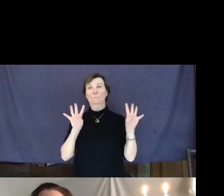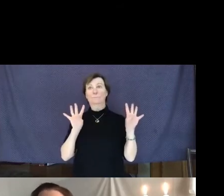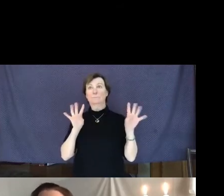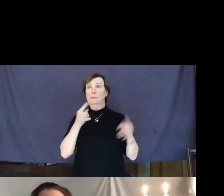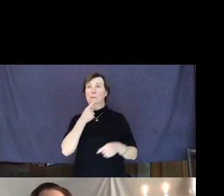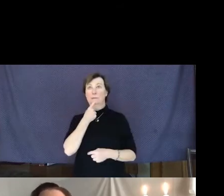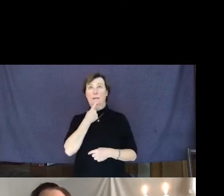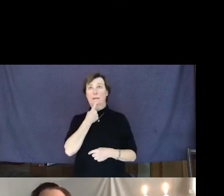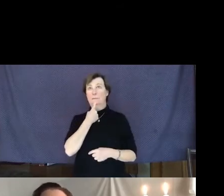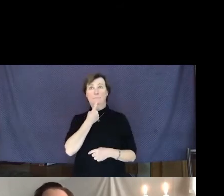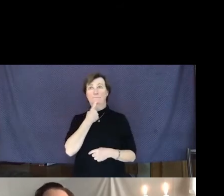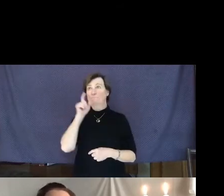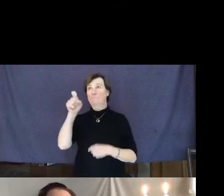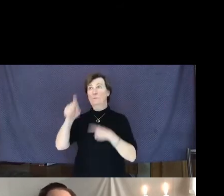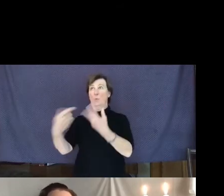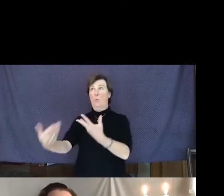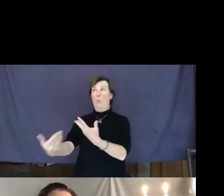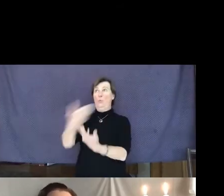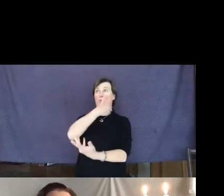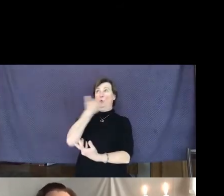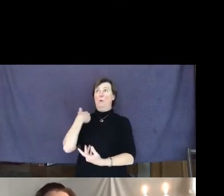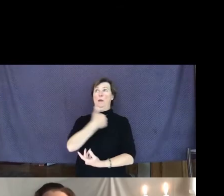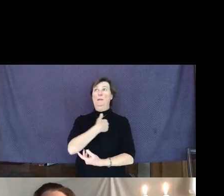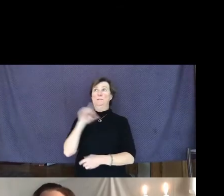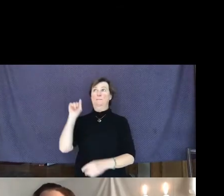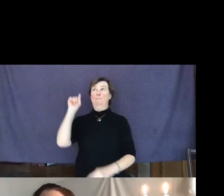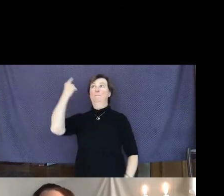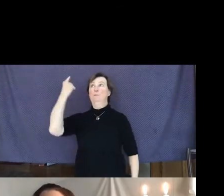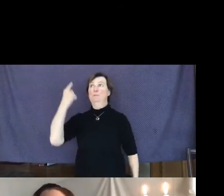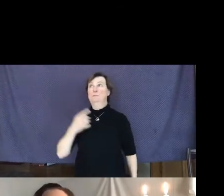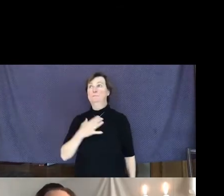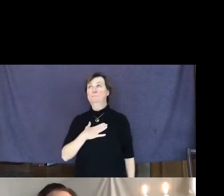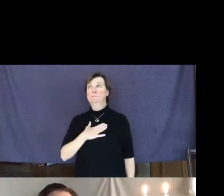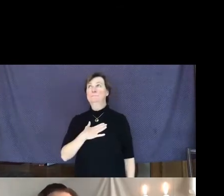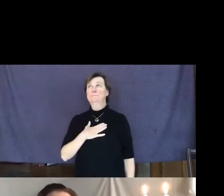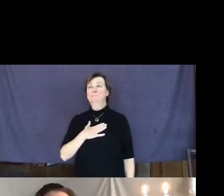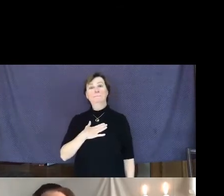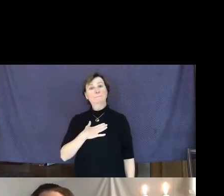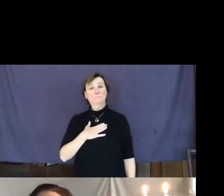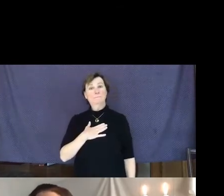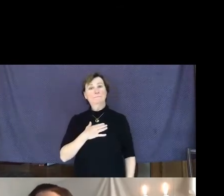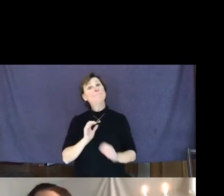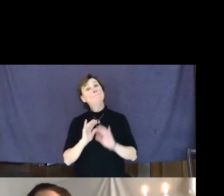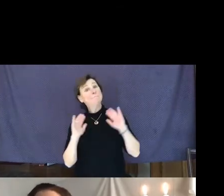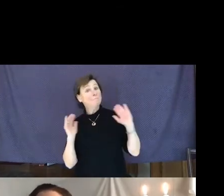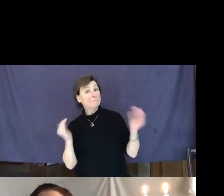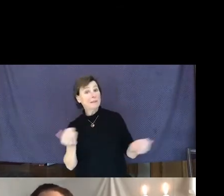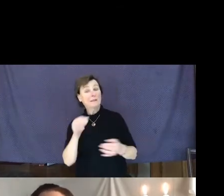"You'll have to go through us first!" Apparently Dr. Olds, who was a senior